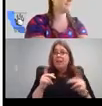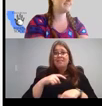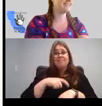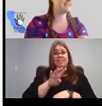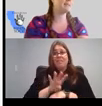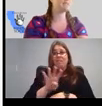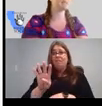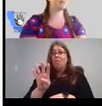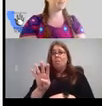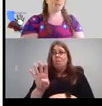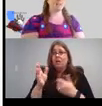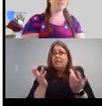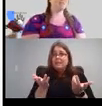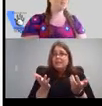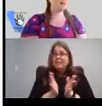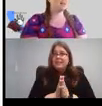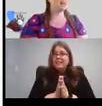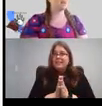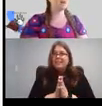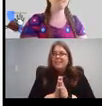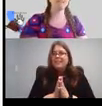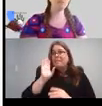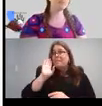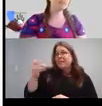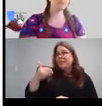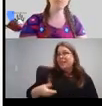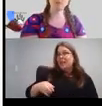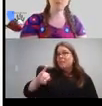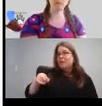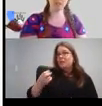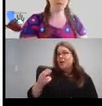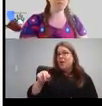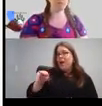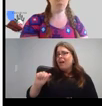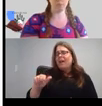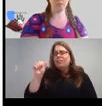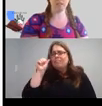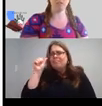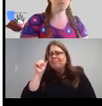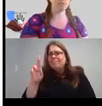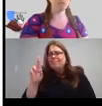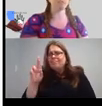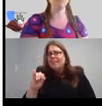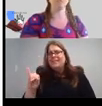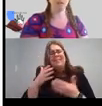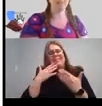This is Johanna Razi, I want to thank you so much for providing all these resources for us.